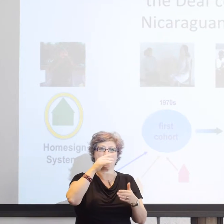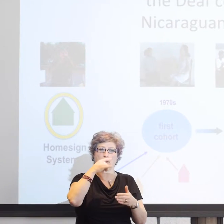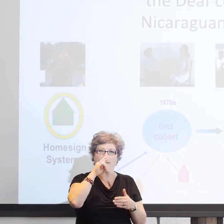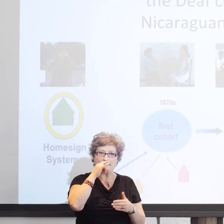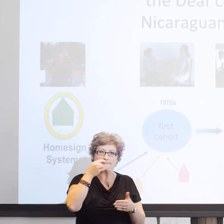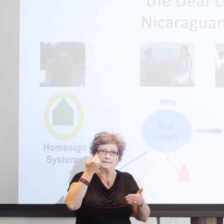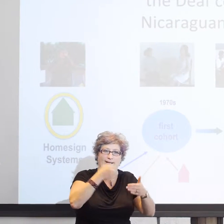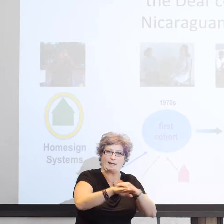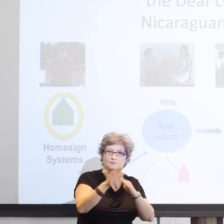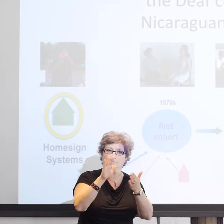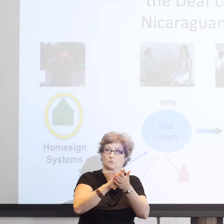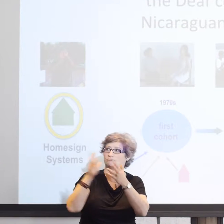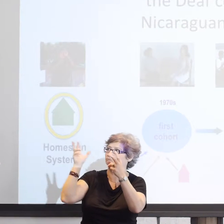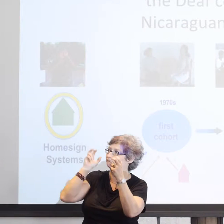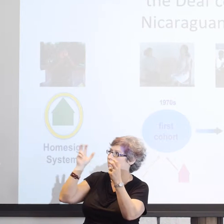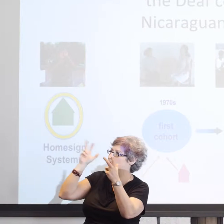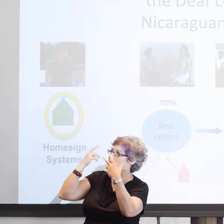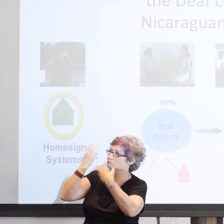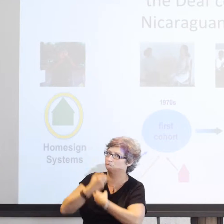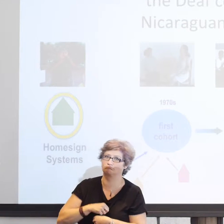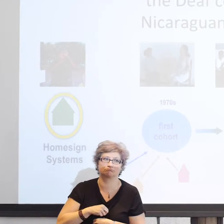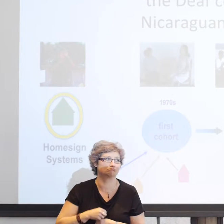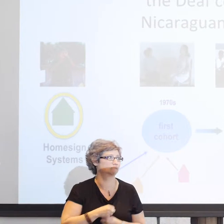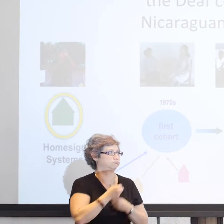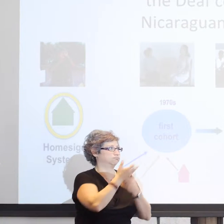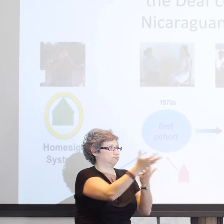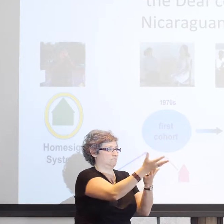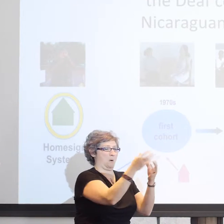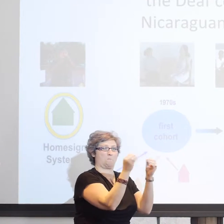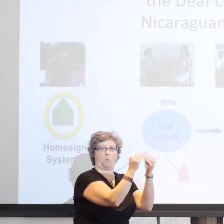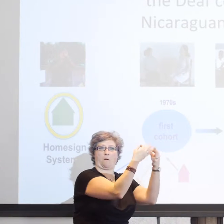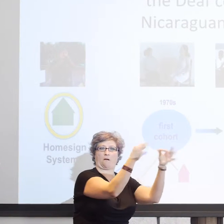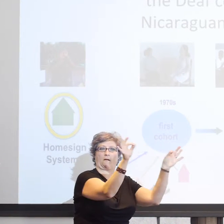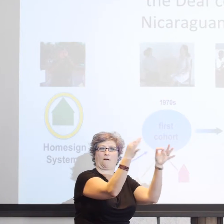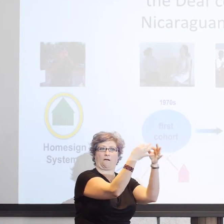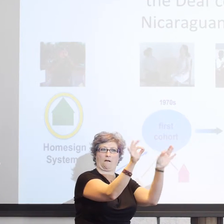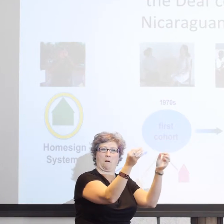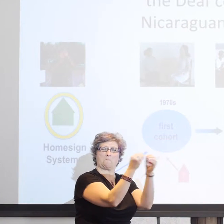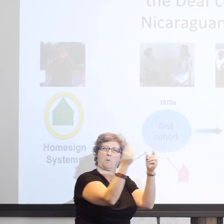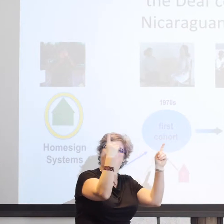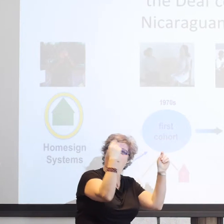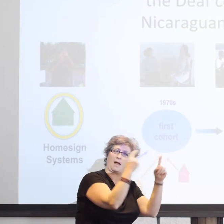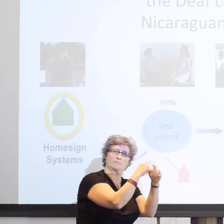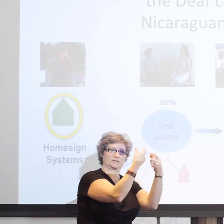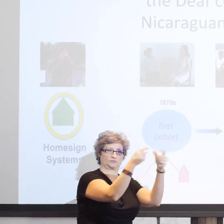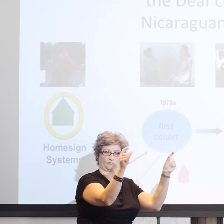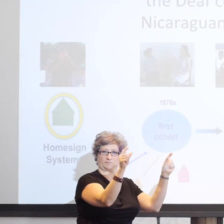and with a more conscious awareness of the shared experience.